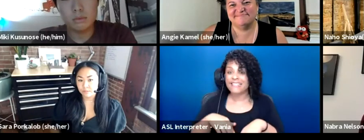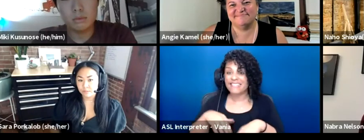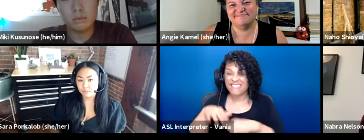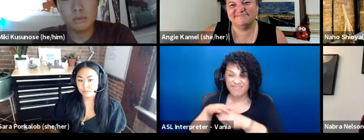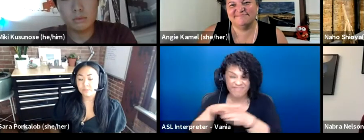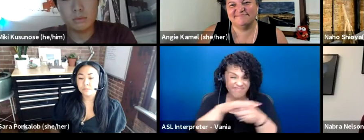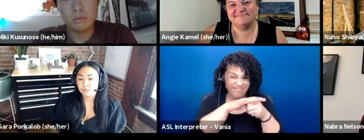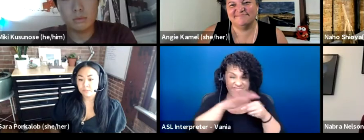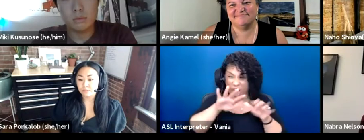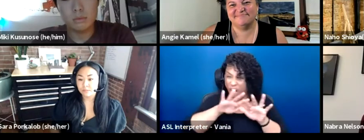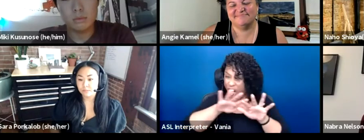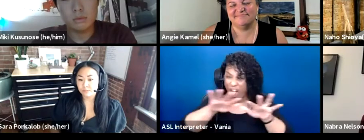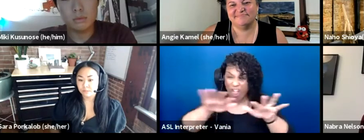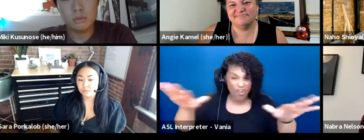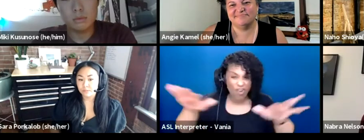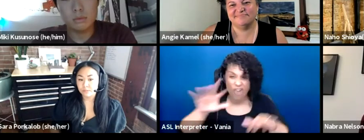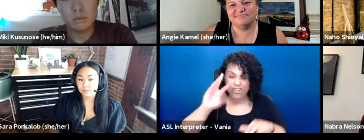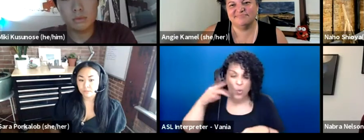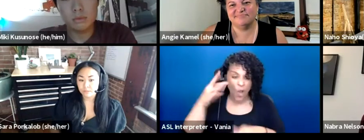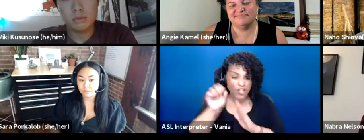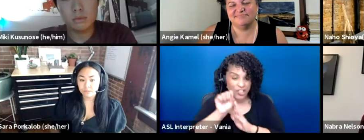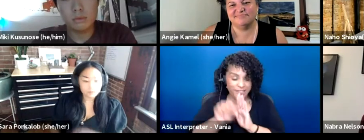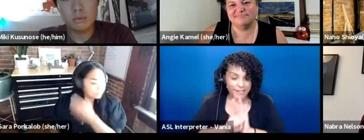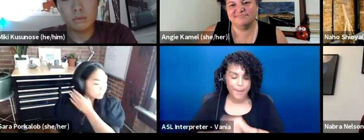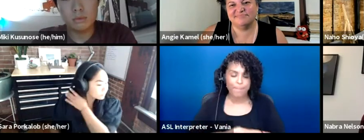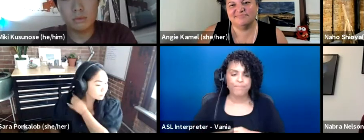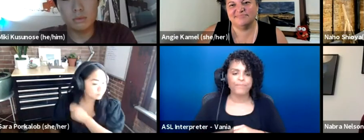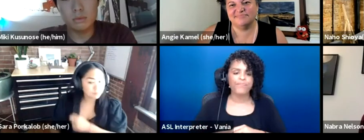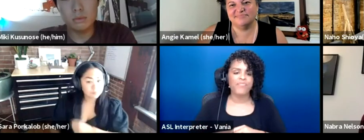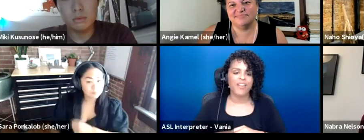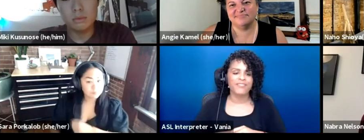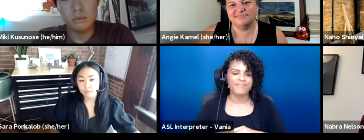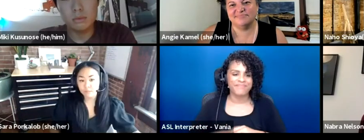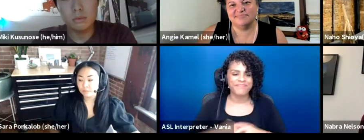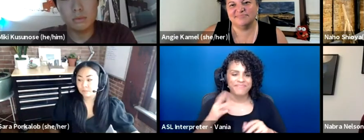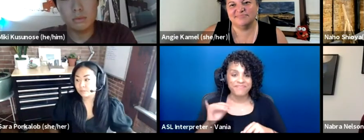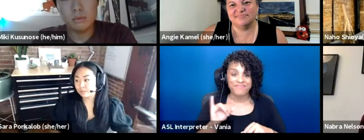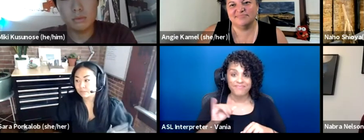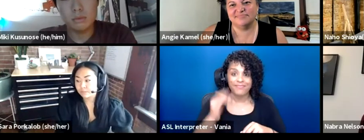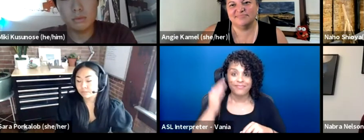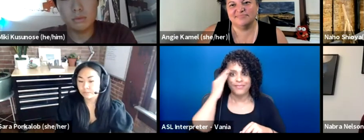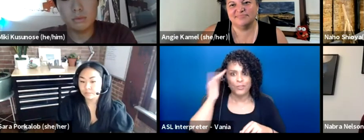all across Washington state. And also to know that even having that